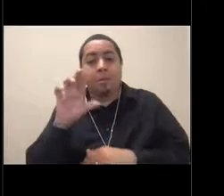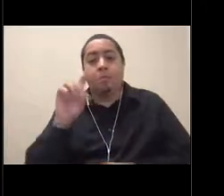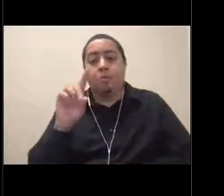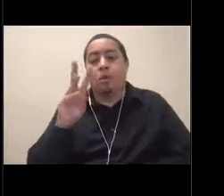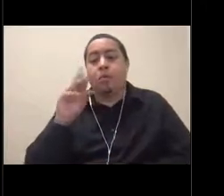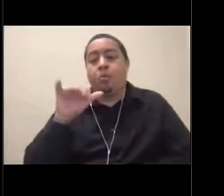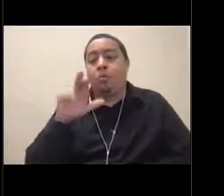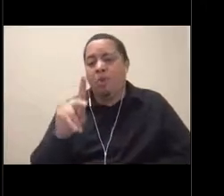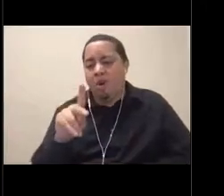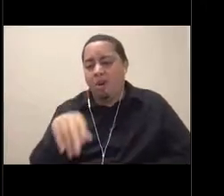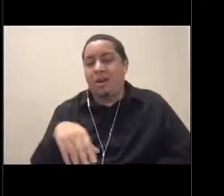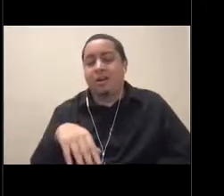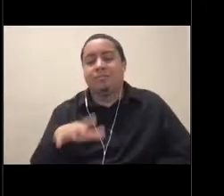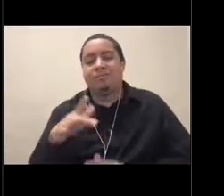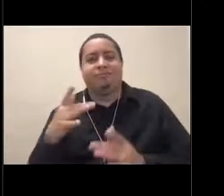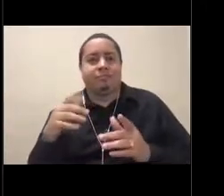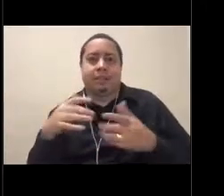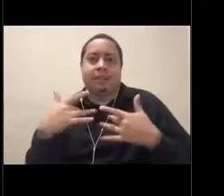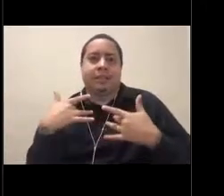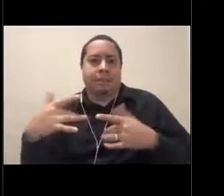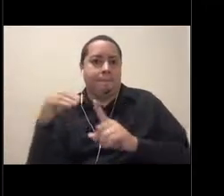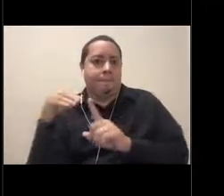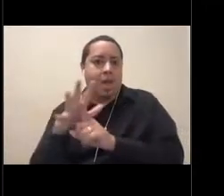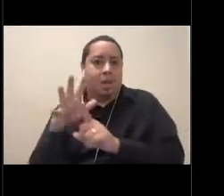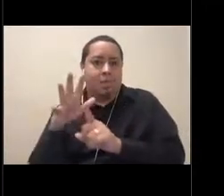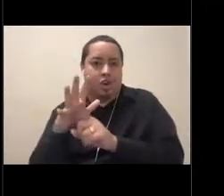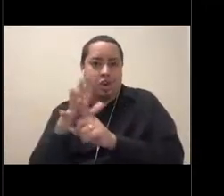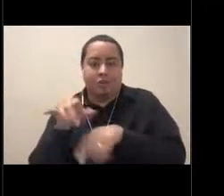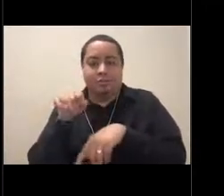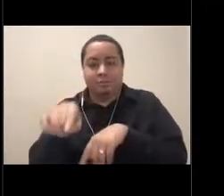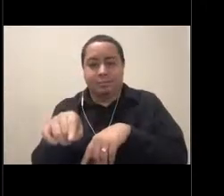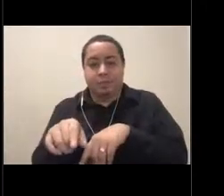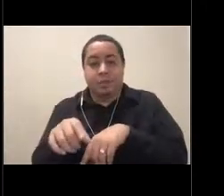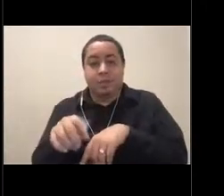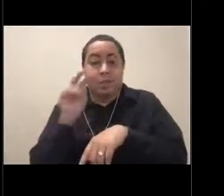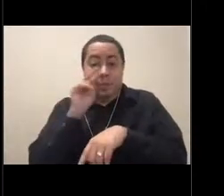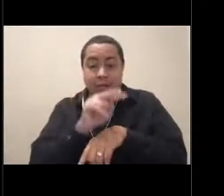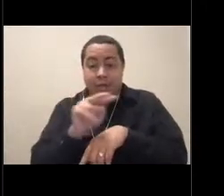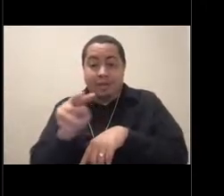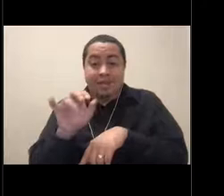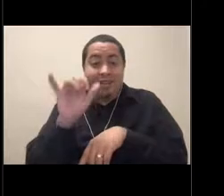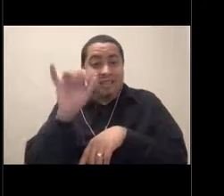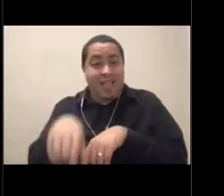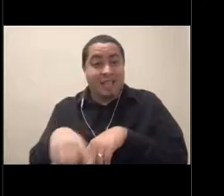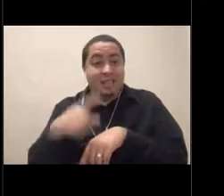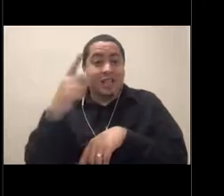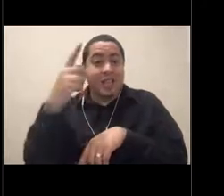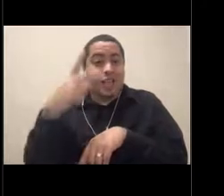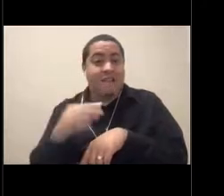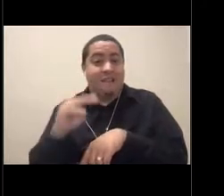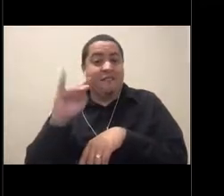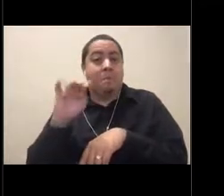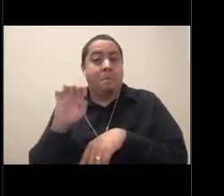We can kind of look down the run of the Santa Cruz Wharf which goes about a half mile out into the sanctuary.